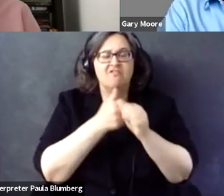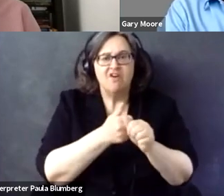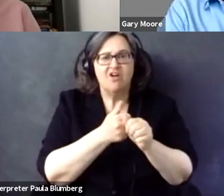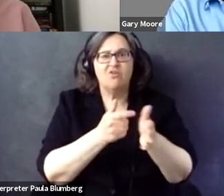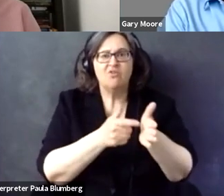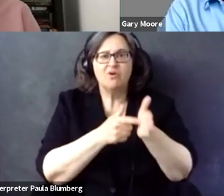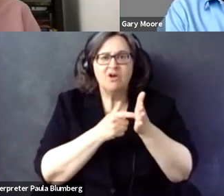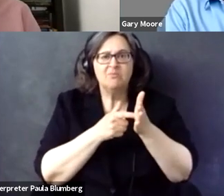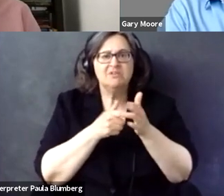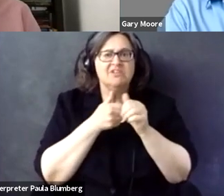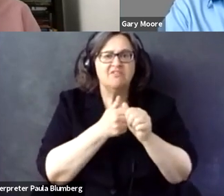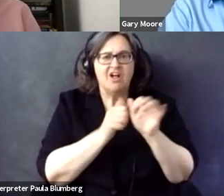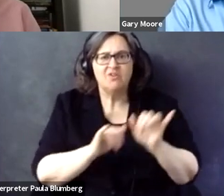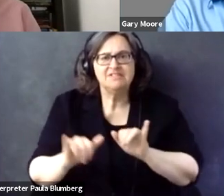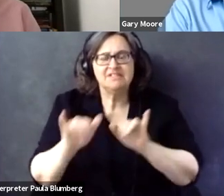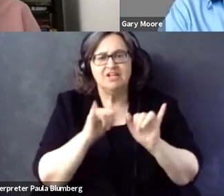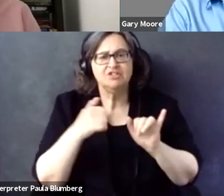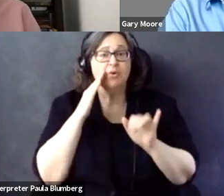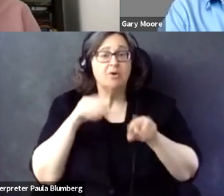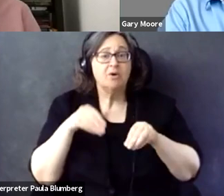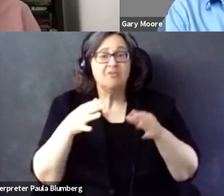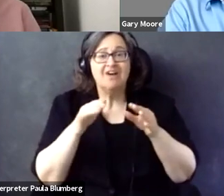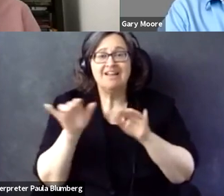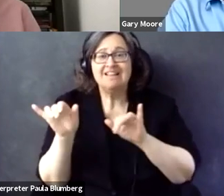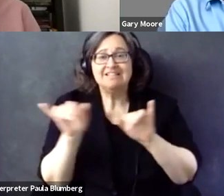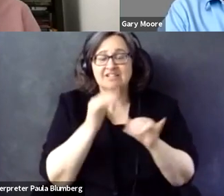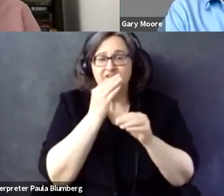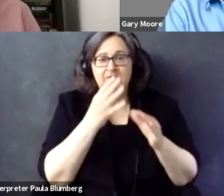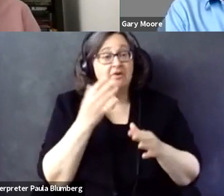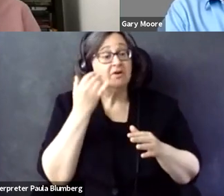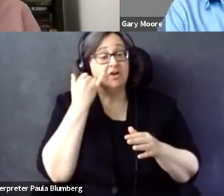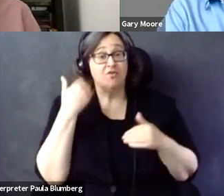sort of join forces and do the same thing, align with the standards, align with the requirements in the legislation and try to make sure that